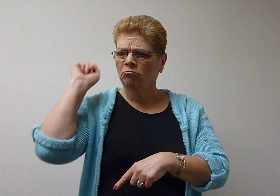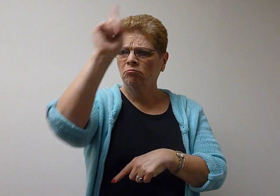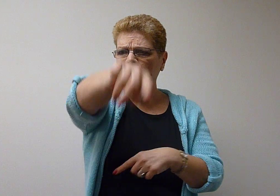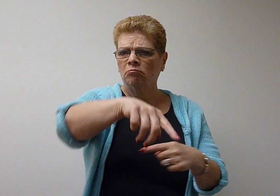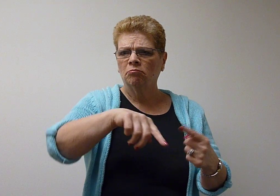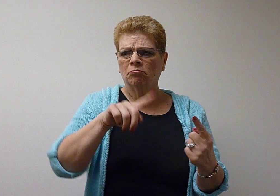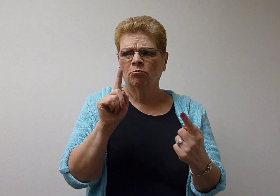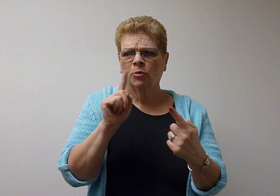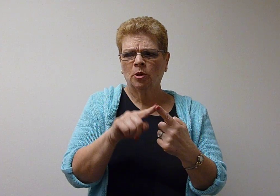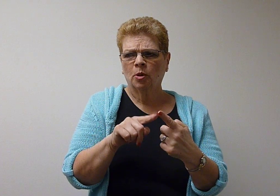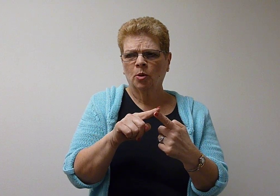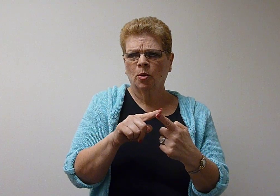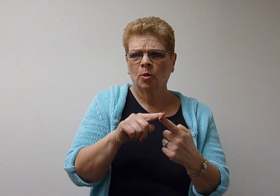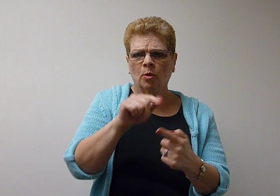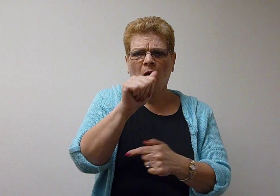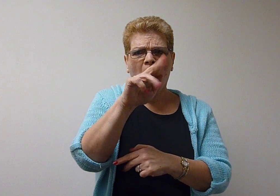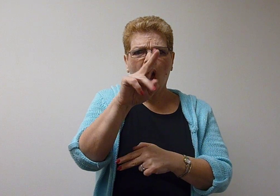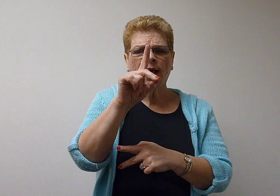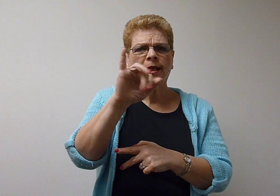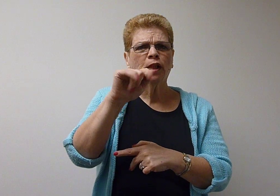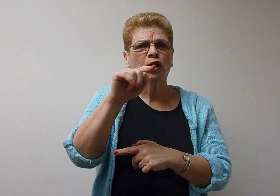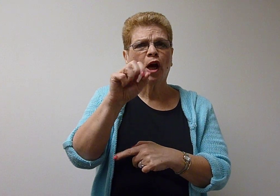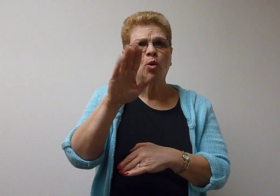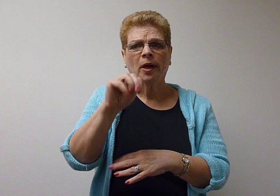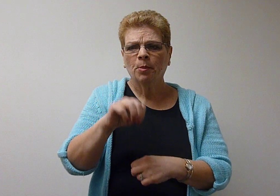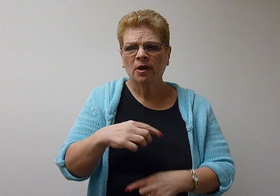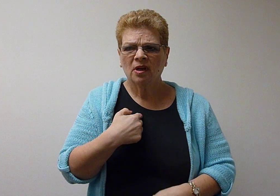down to the auditorium.